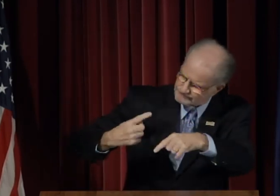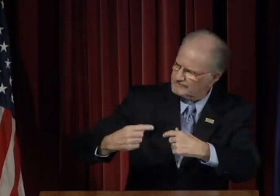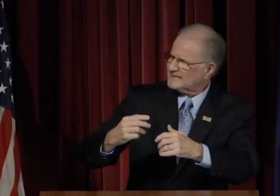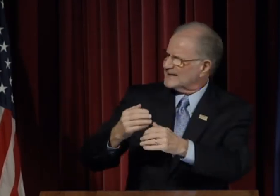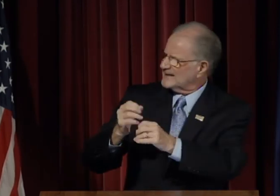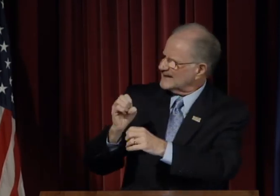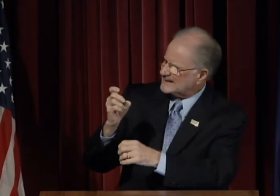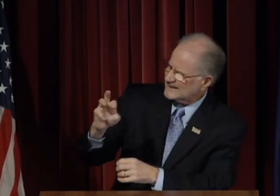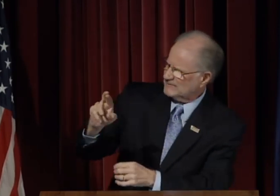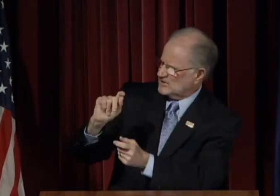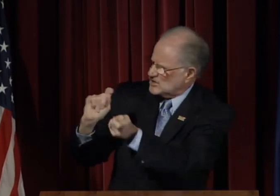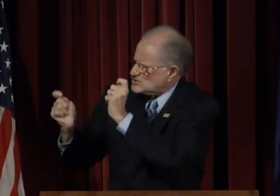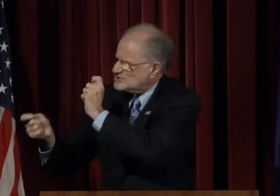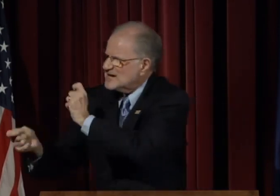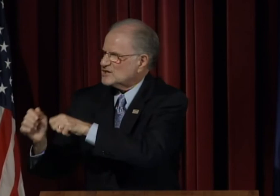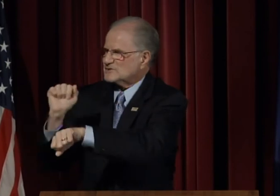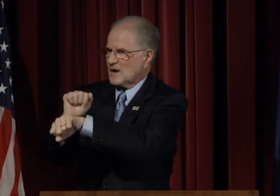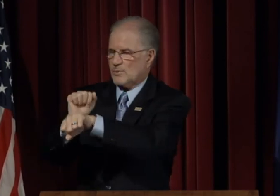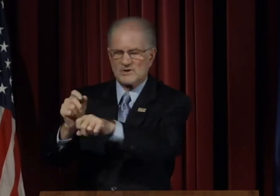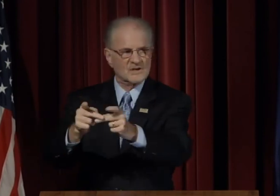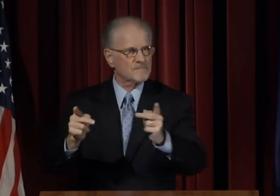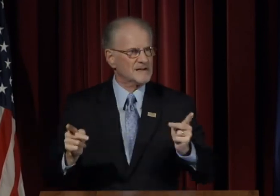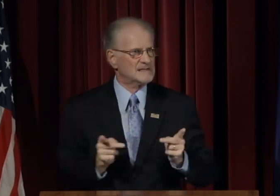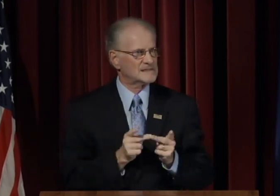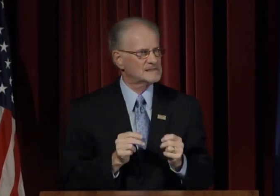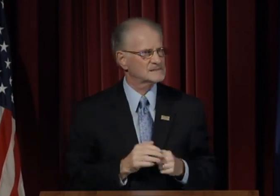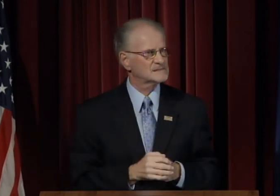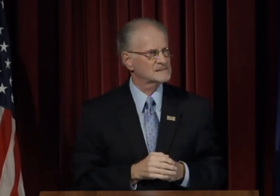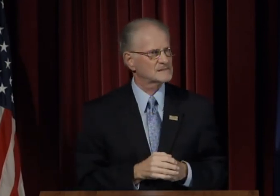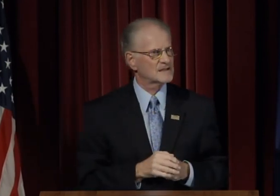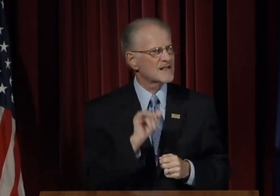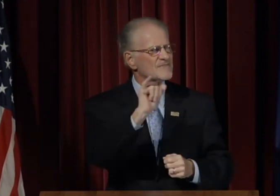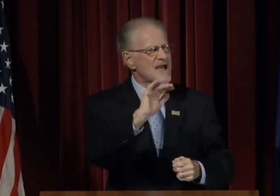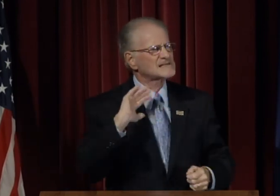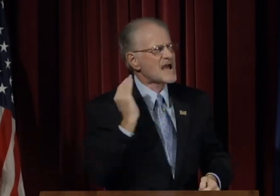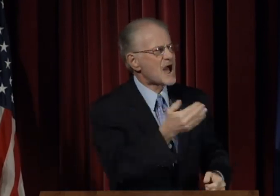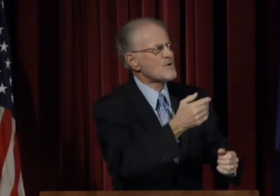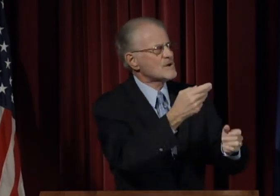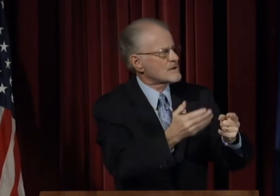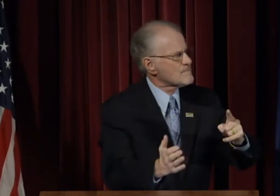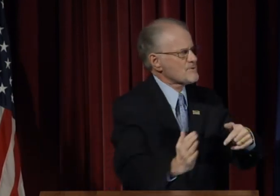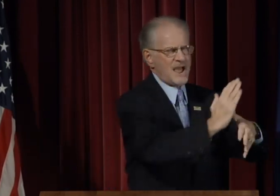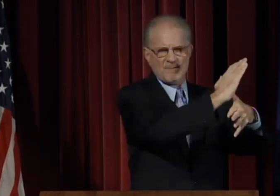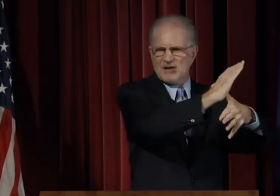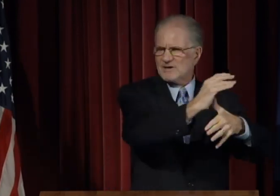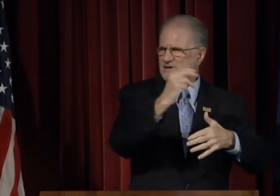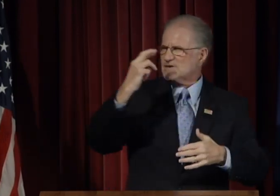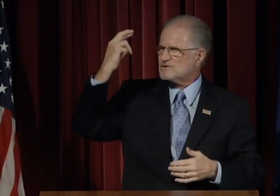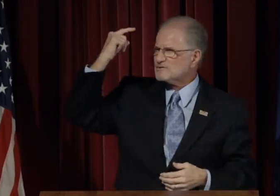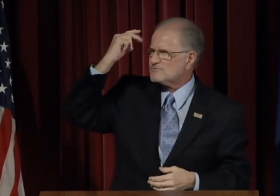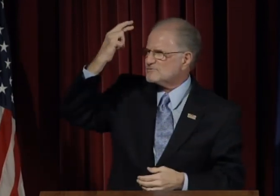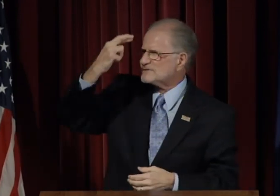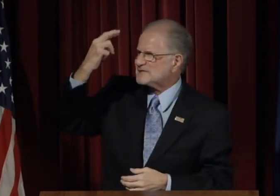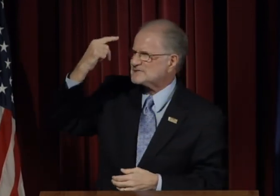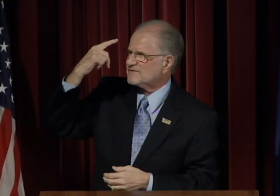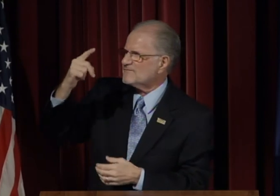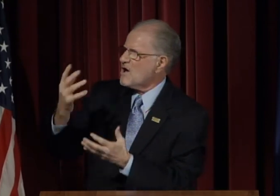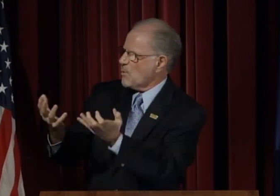to face an ever-changing workplace. That is our primary reason for wanting students